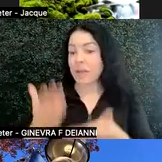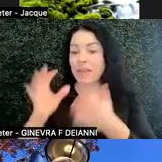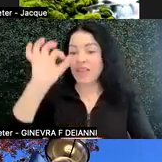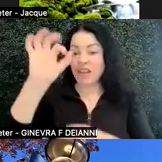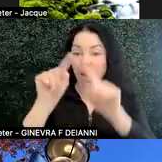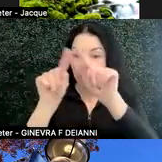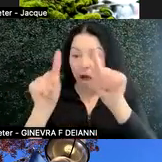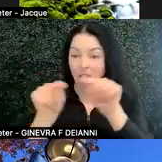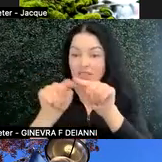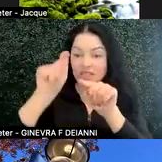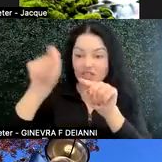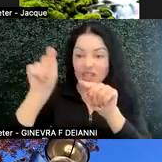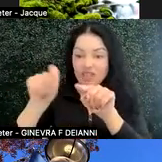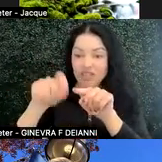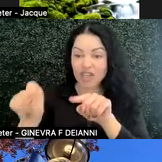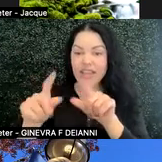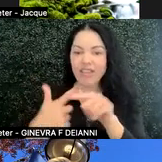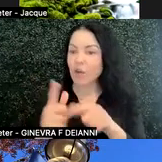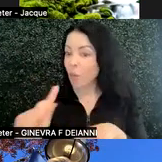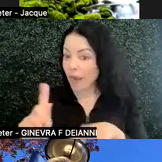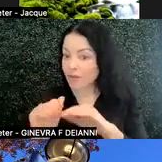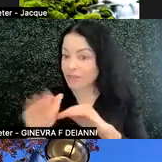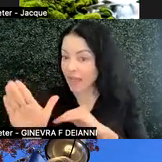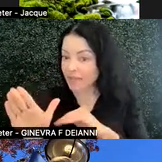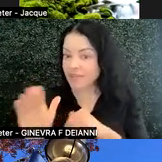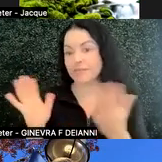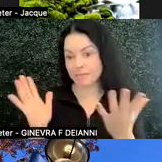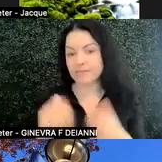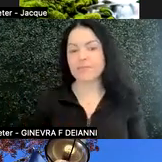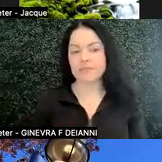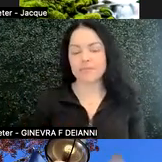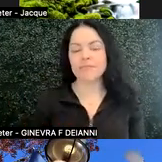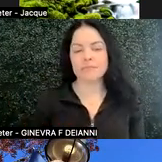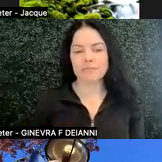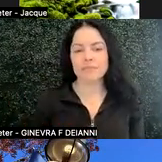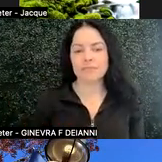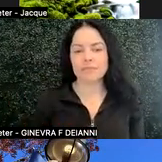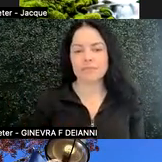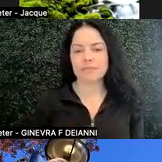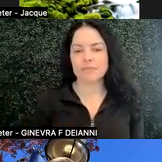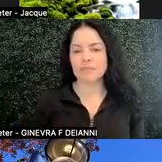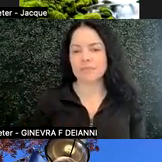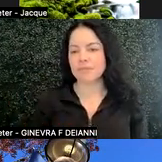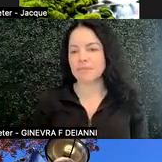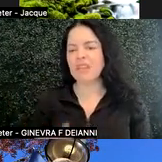And then where to send it. You might even put more, but I ran out of space on my page.